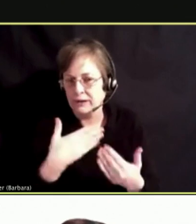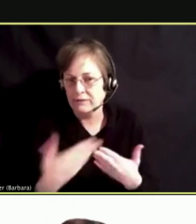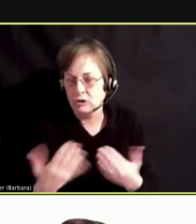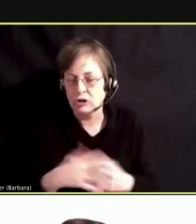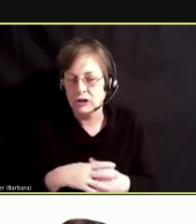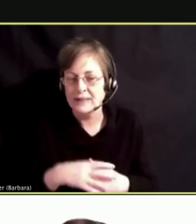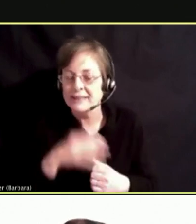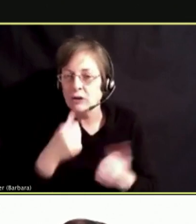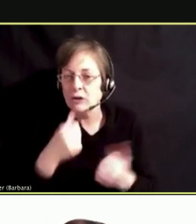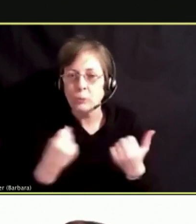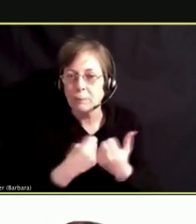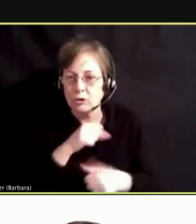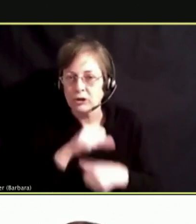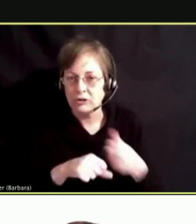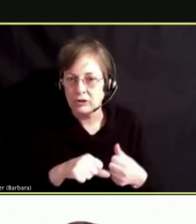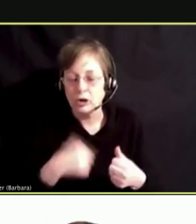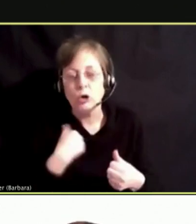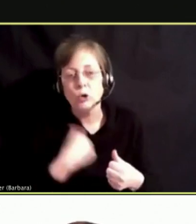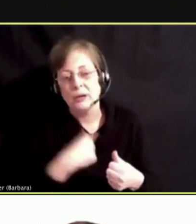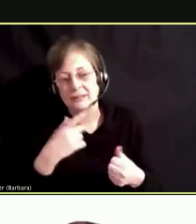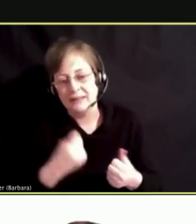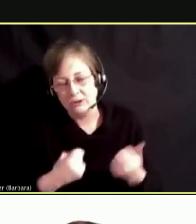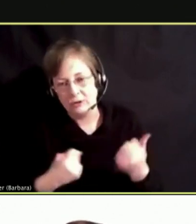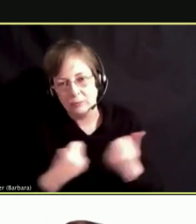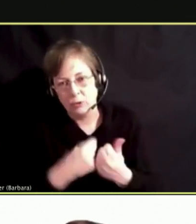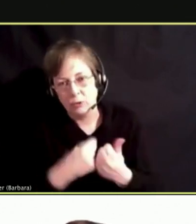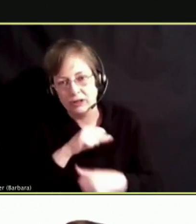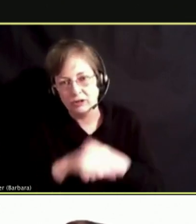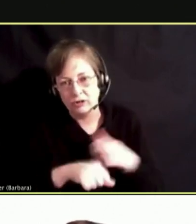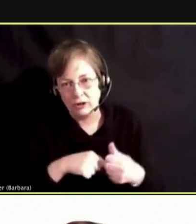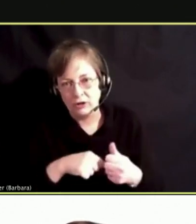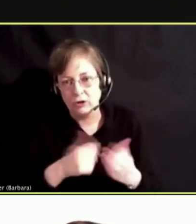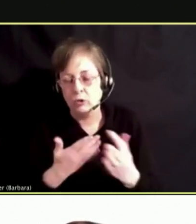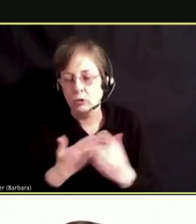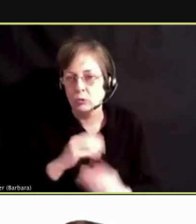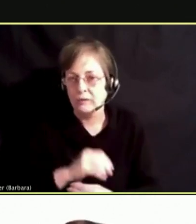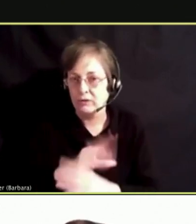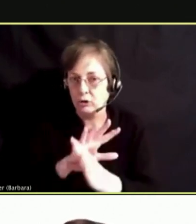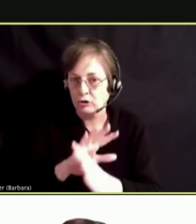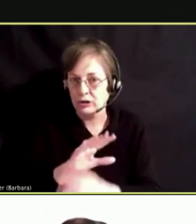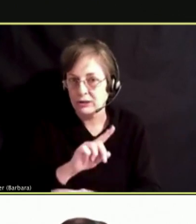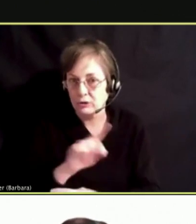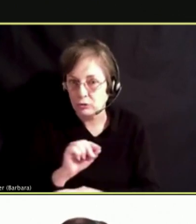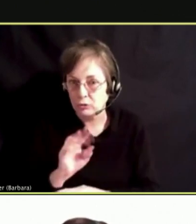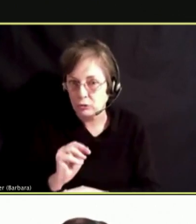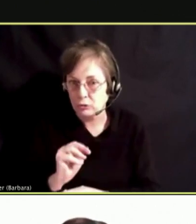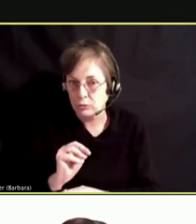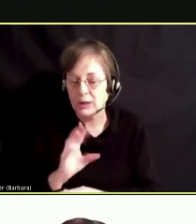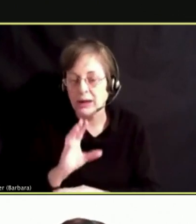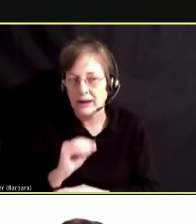WE NEED TO LIFT EACH OTHER UP VIRTUALLY AS WELL AS THOSE THAT LIVE IN YOUR HOME.